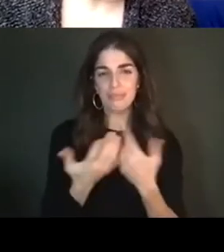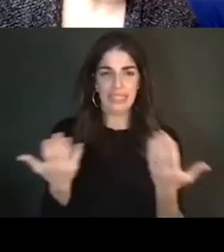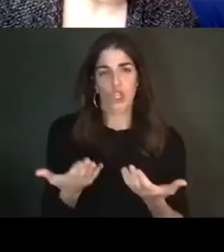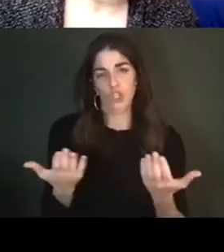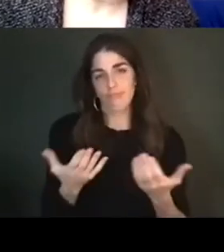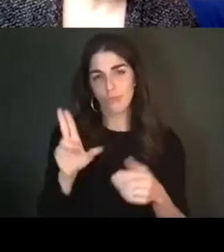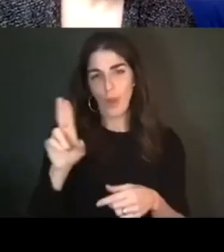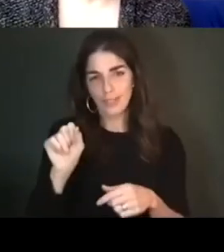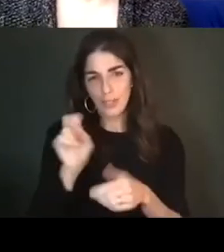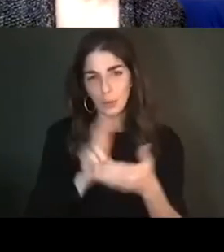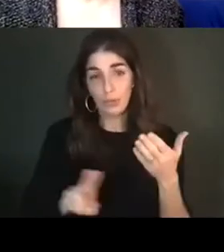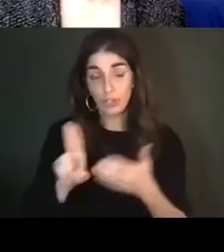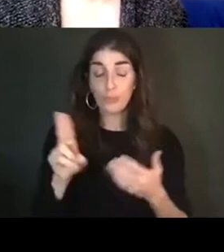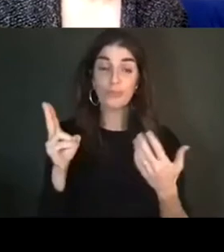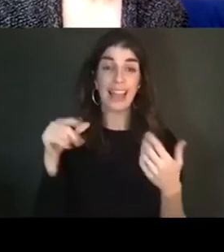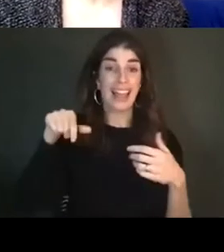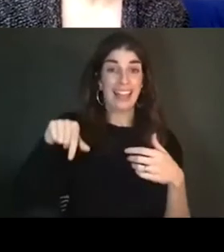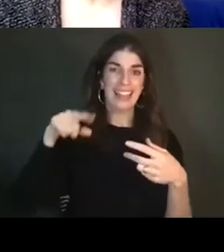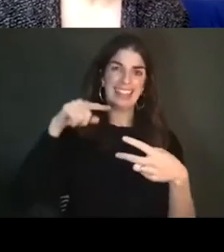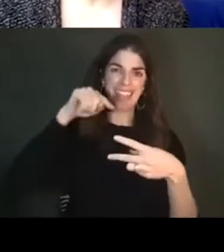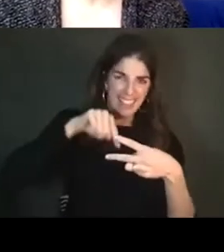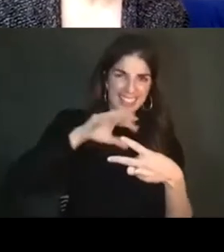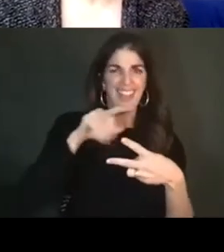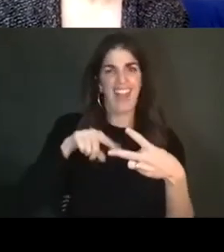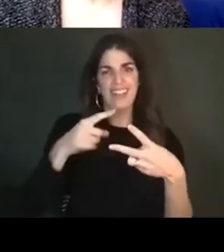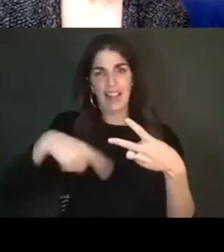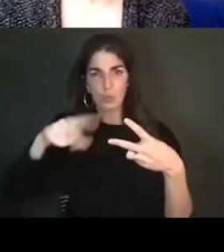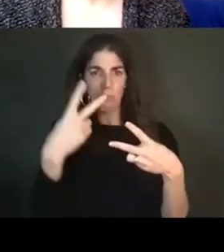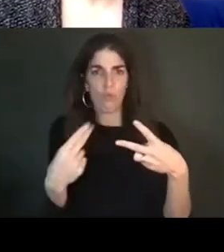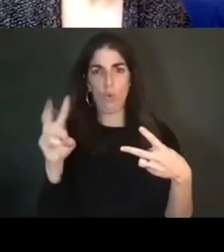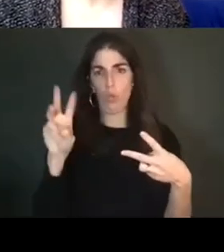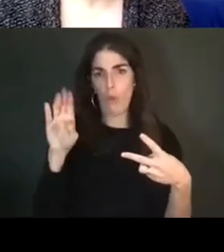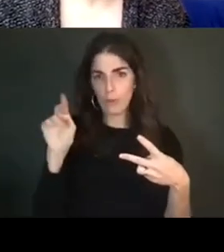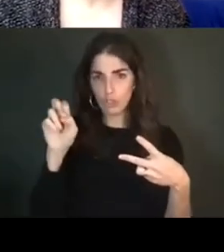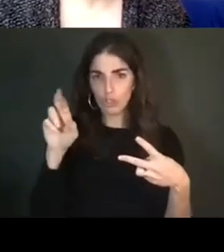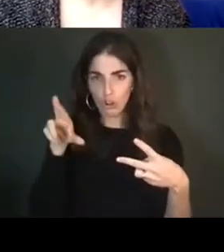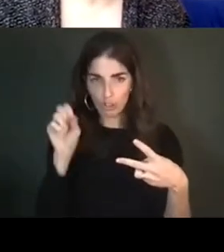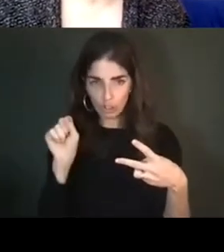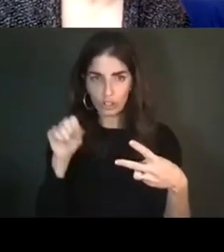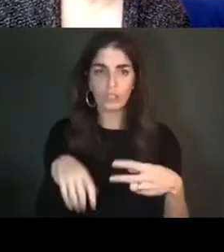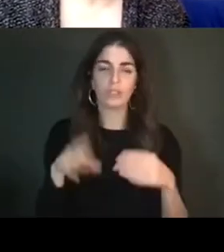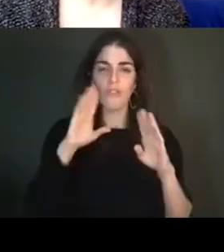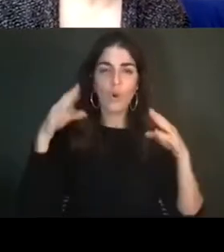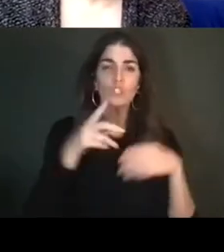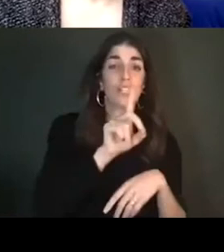webinars, today and next week's, Doing/Undoing Disability Ethnography and Performance, were